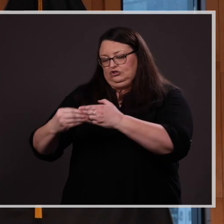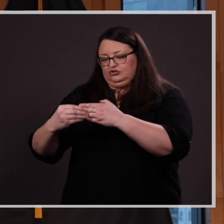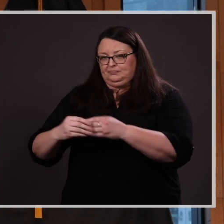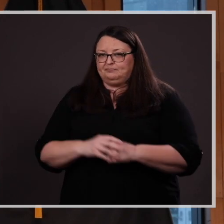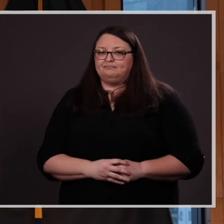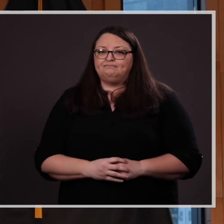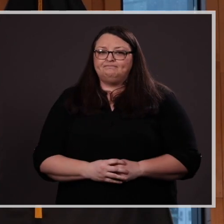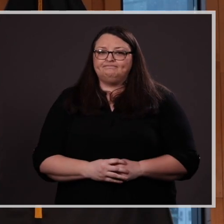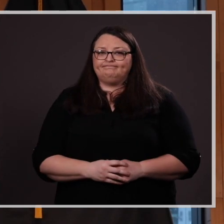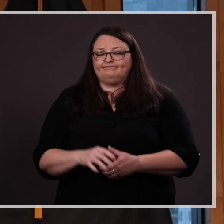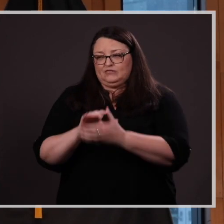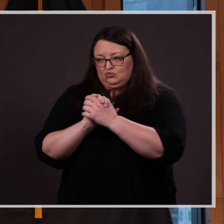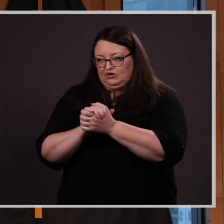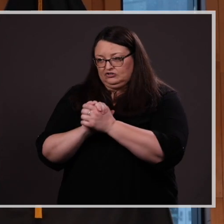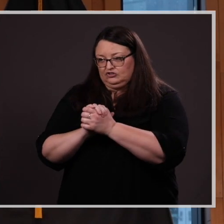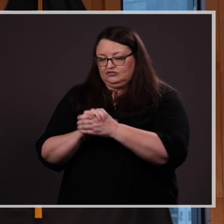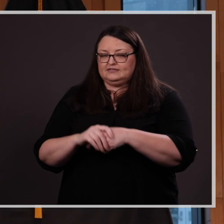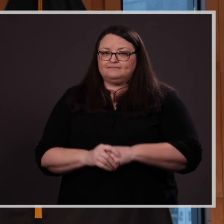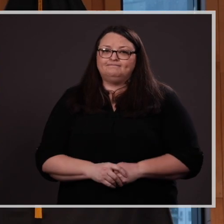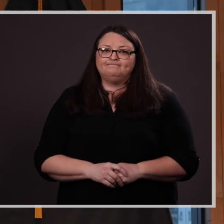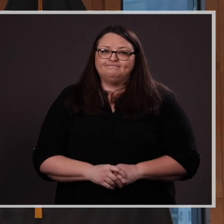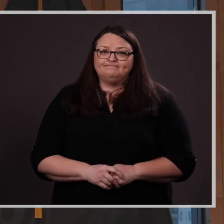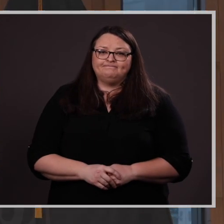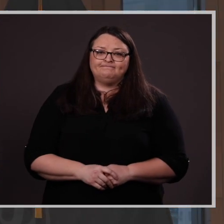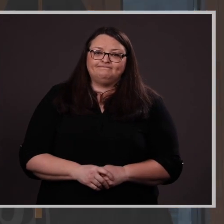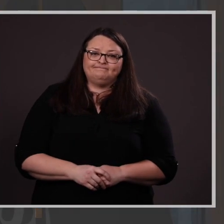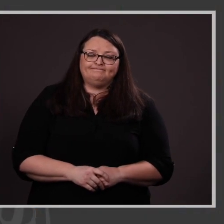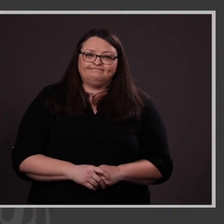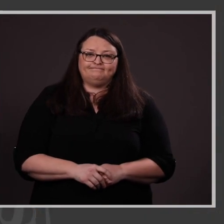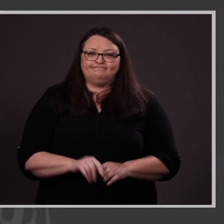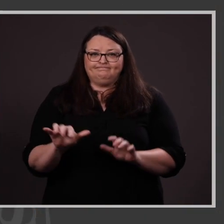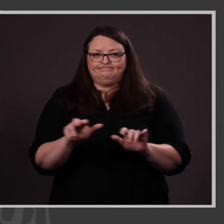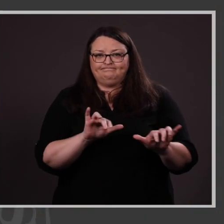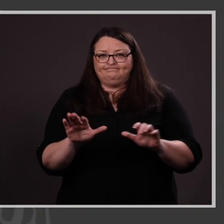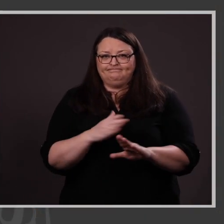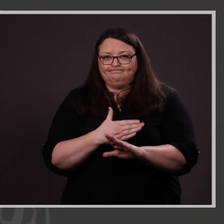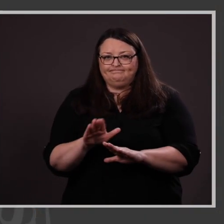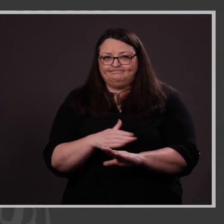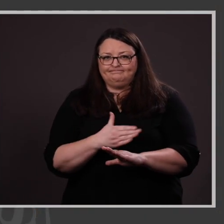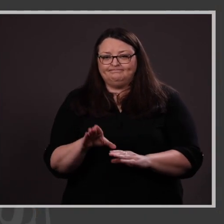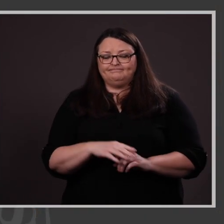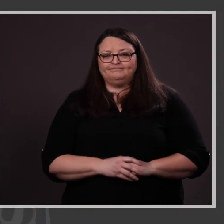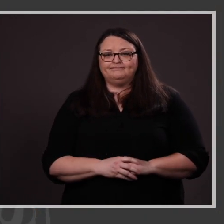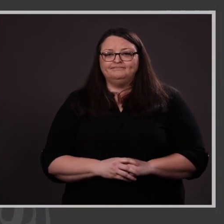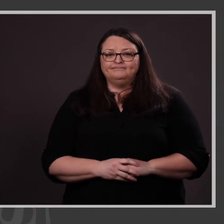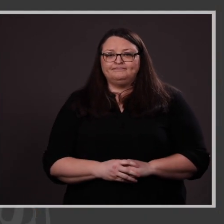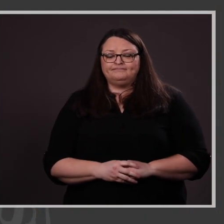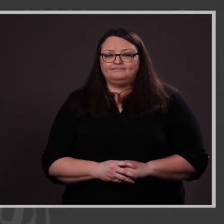Leadership. Congratulations Hannah!